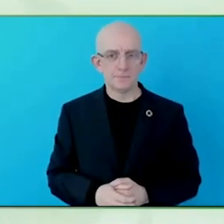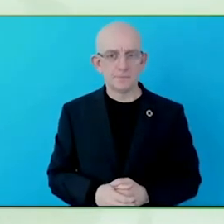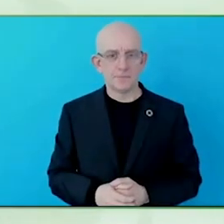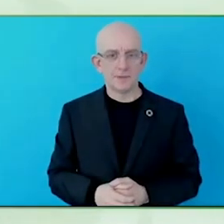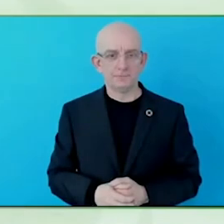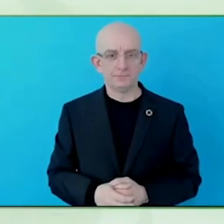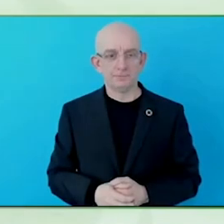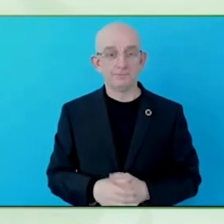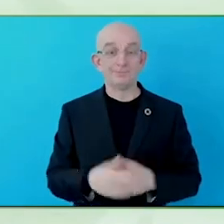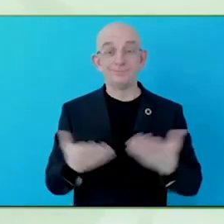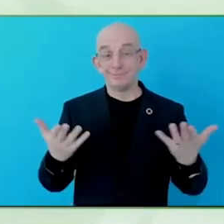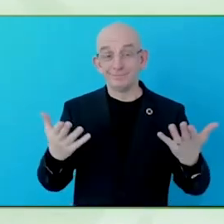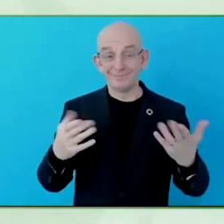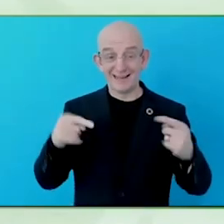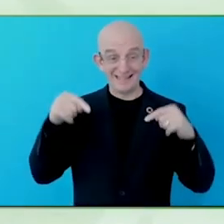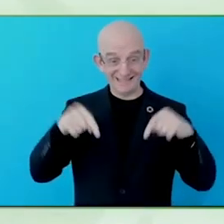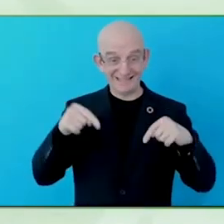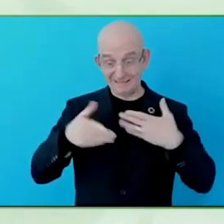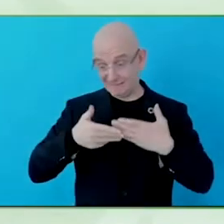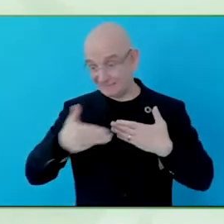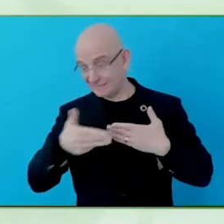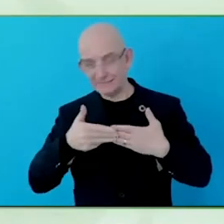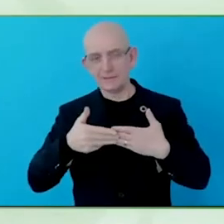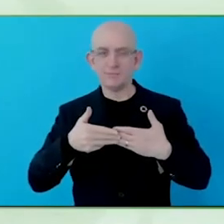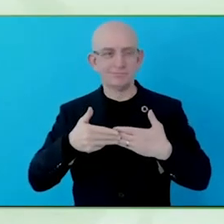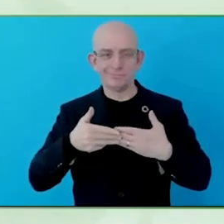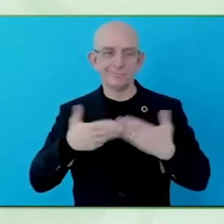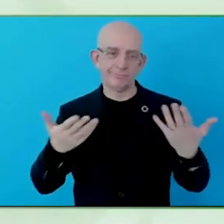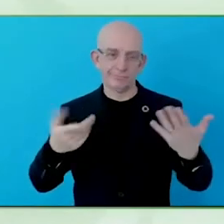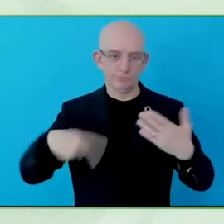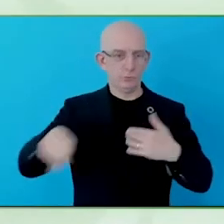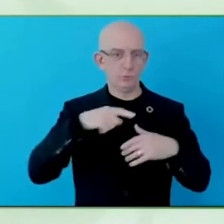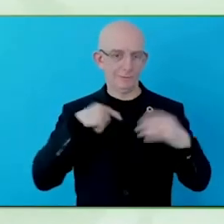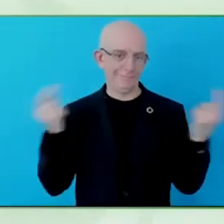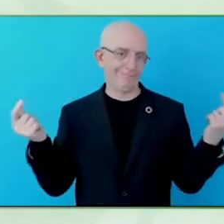I remind you it had four bits, one was understanding the impact of